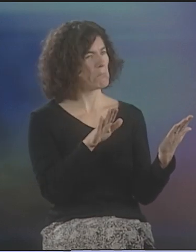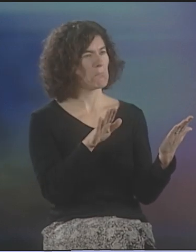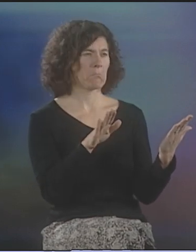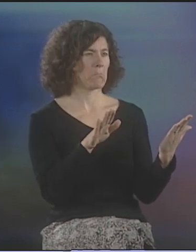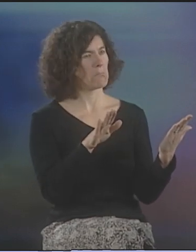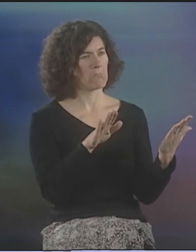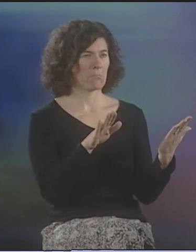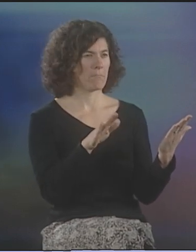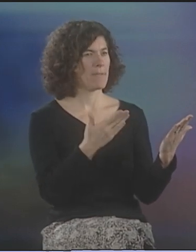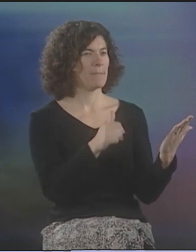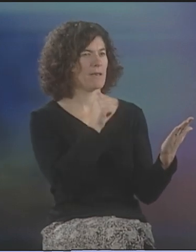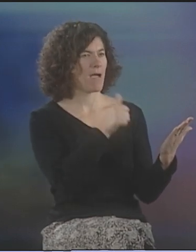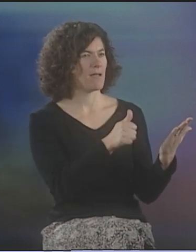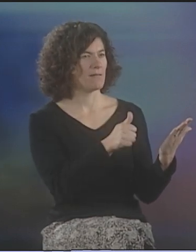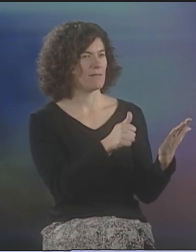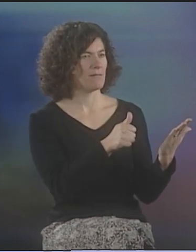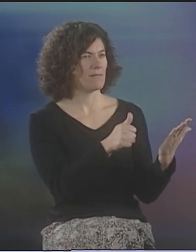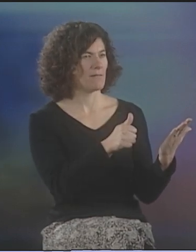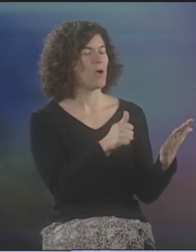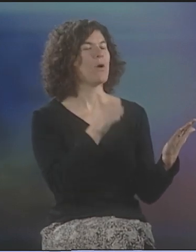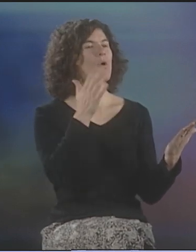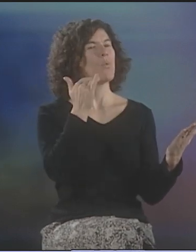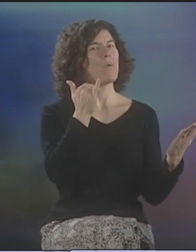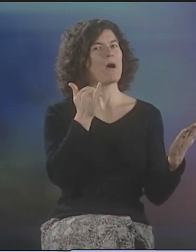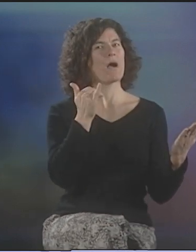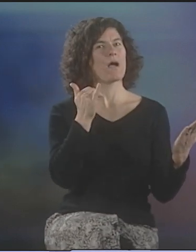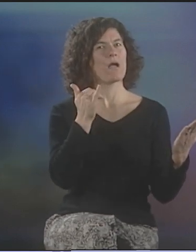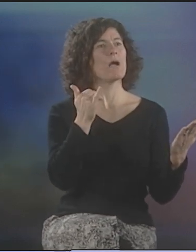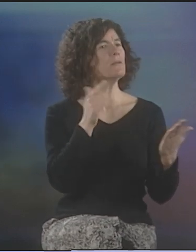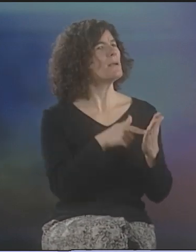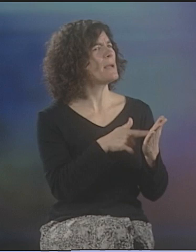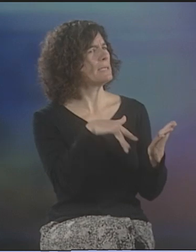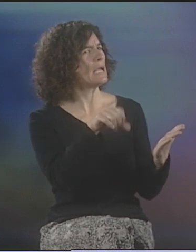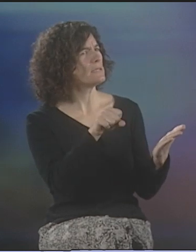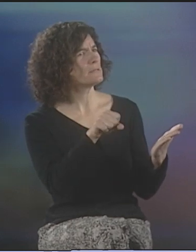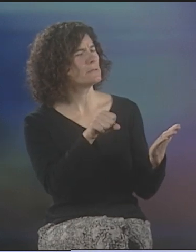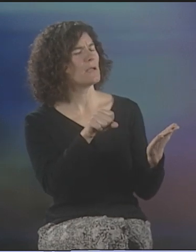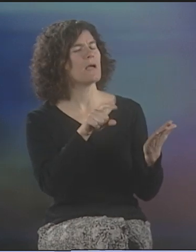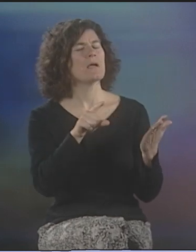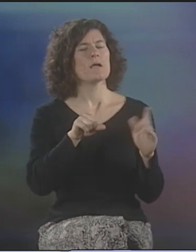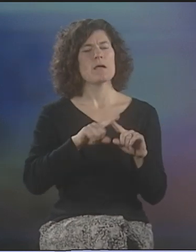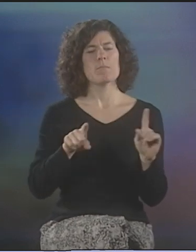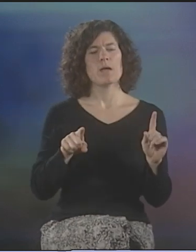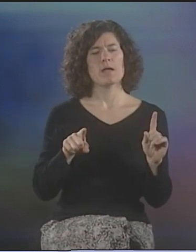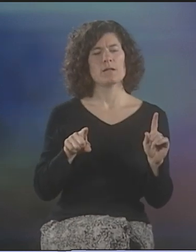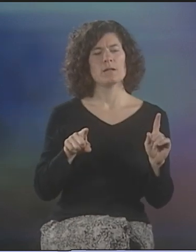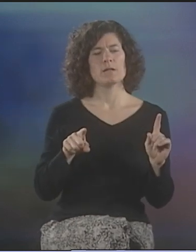AND IT WOULDN'T NECESSARILY LOOK LIKE A POEM. I MEAN, SOMETIMES WHAT I HAD WRITTEN ON THE PAGE